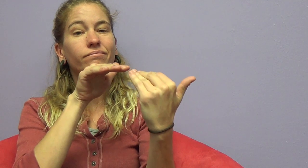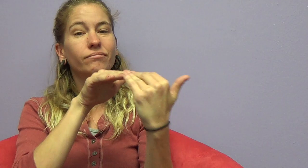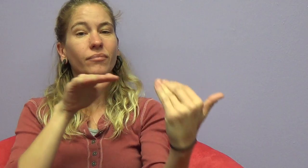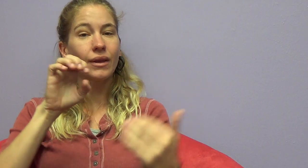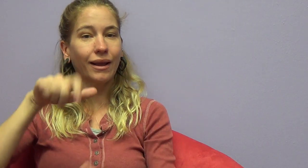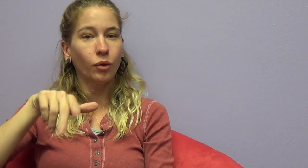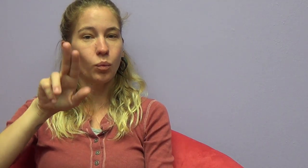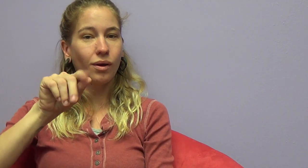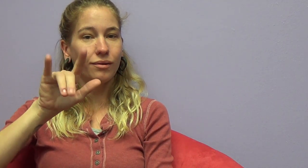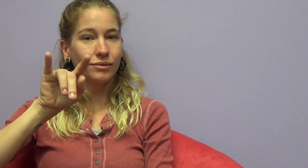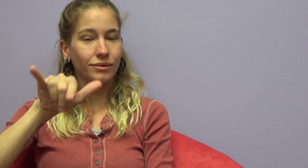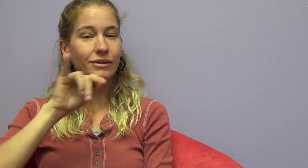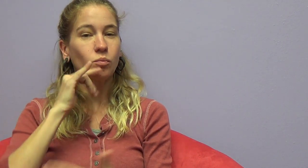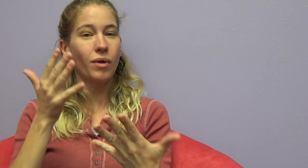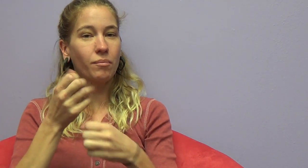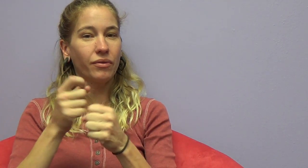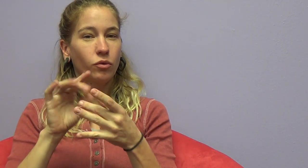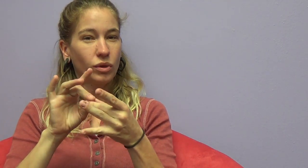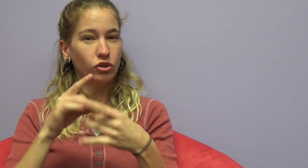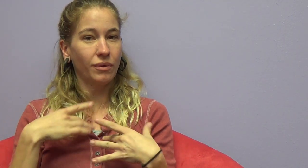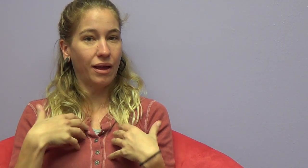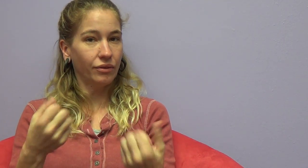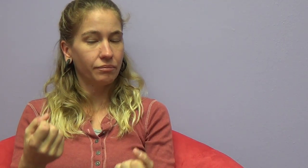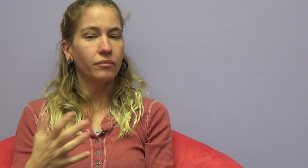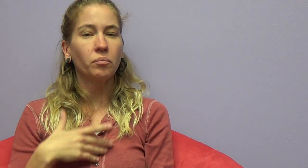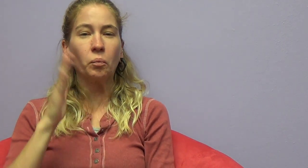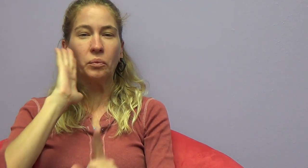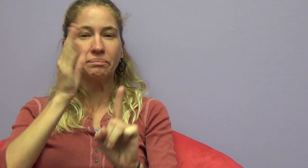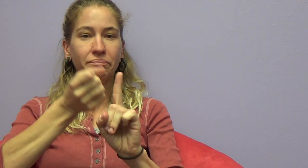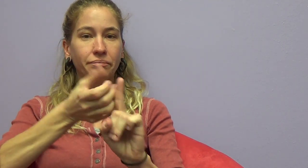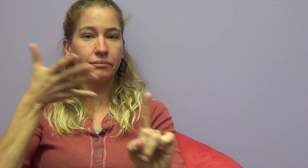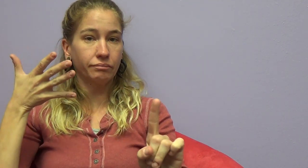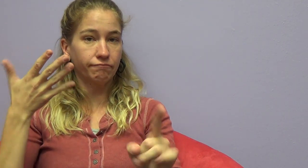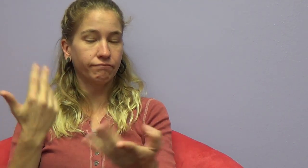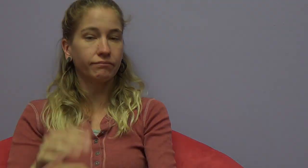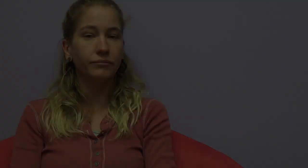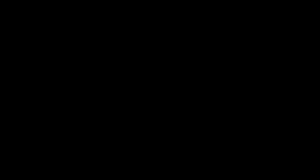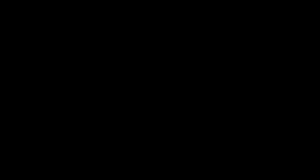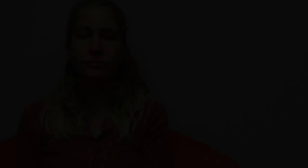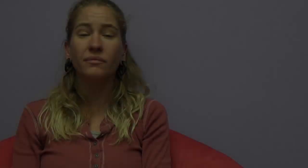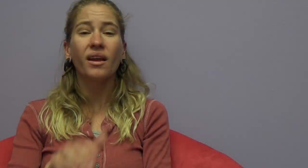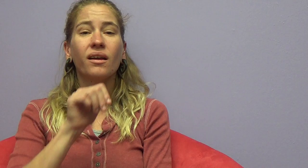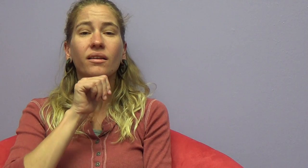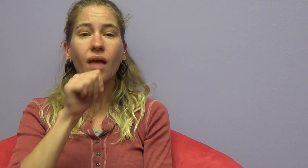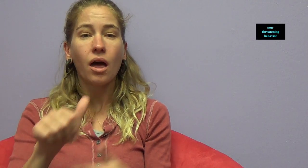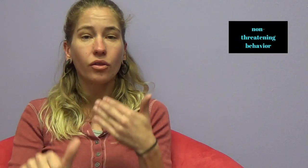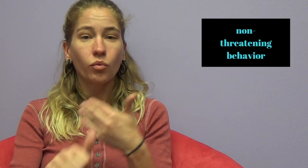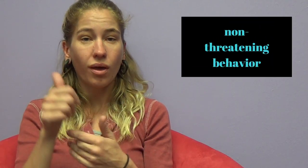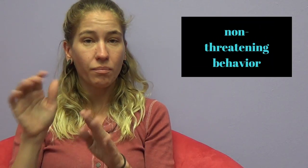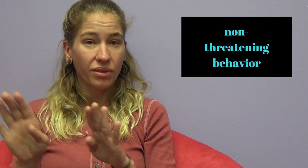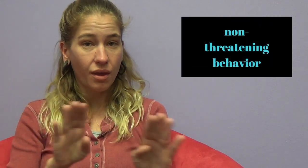Equality is what makes the relationship healthy. I will elaborate on that next. Non-threatening behavior.